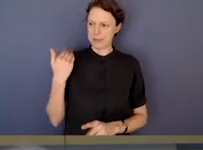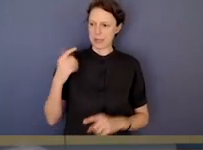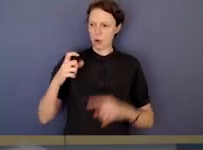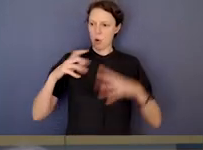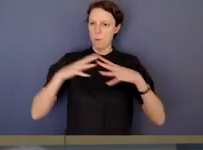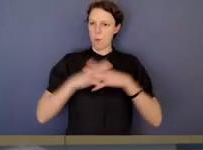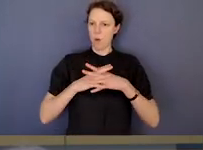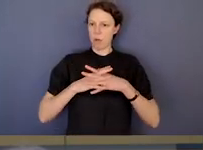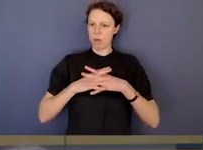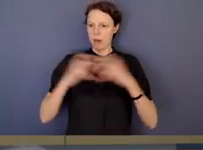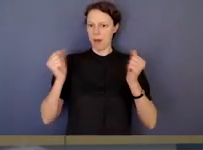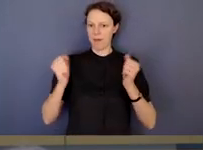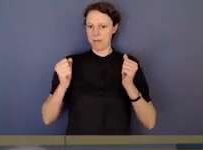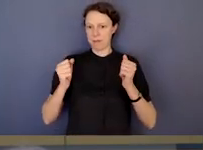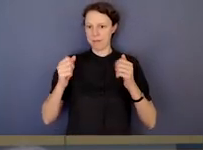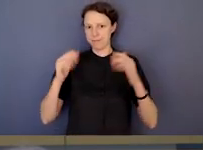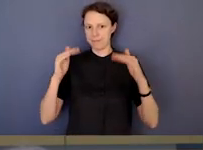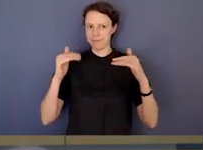high profile issue recently.